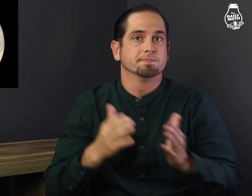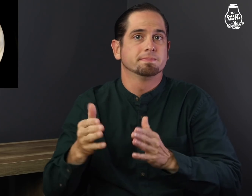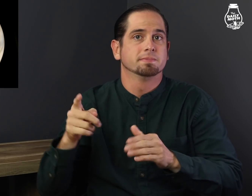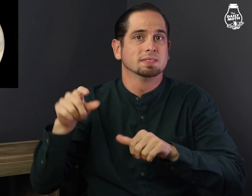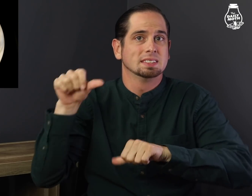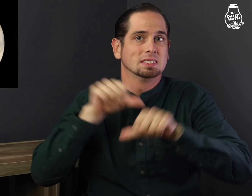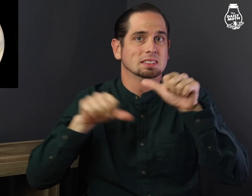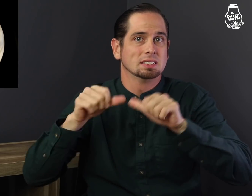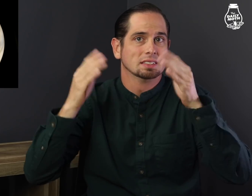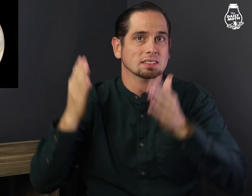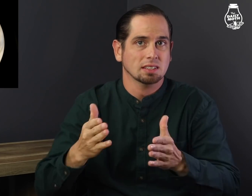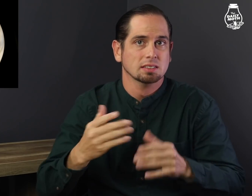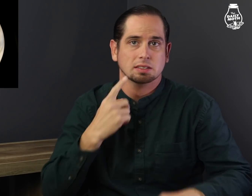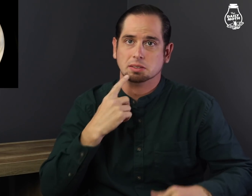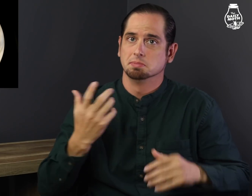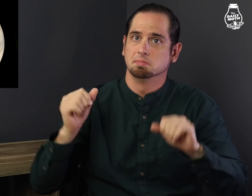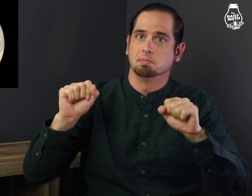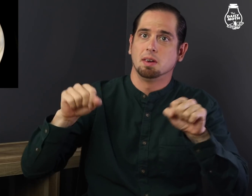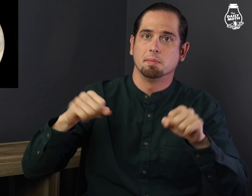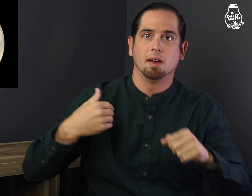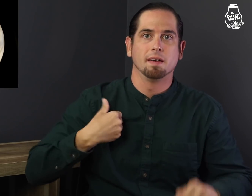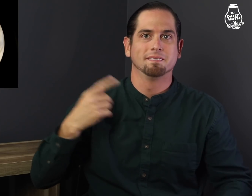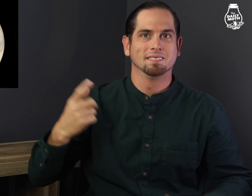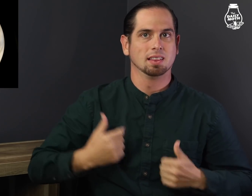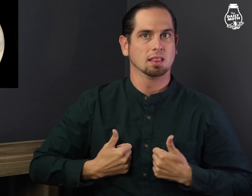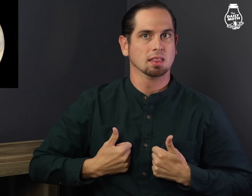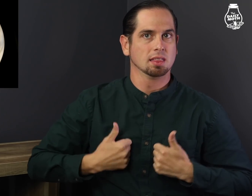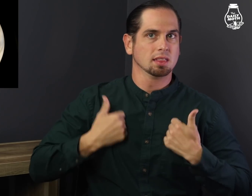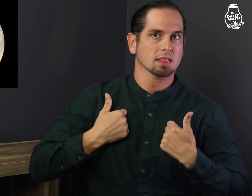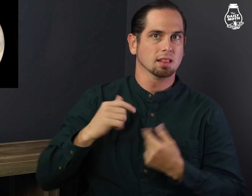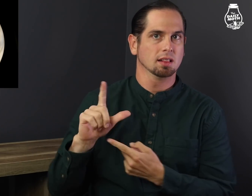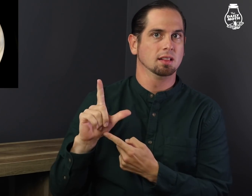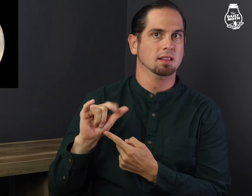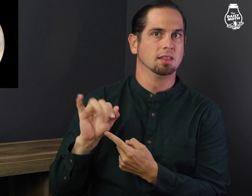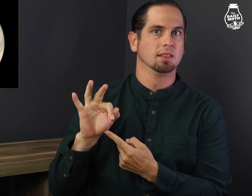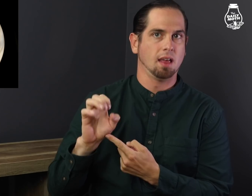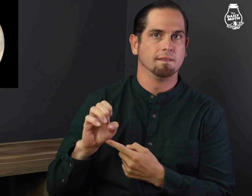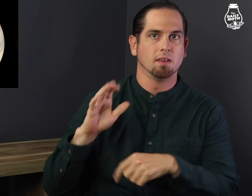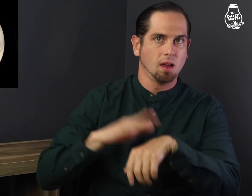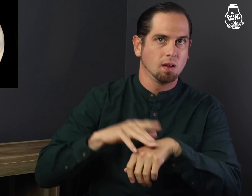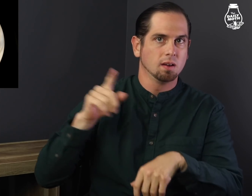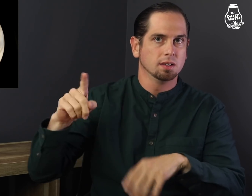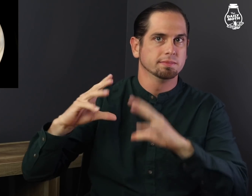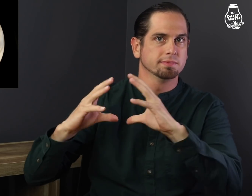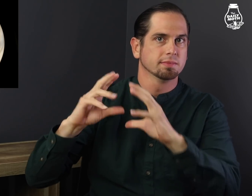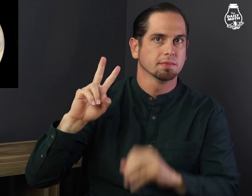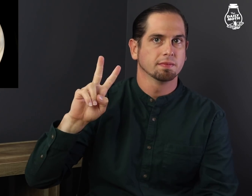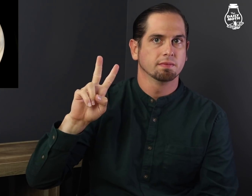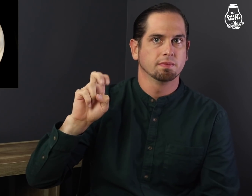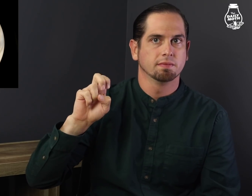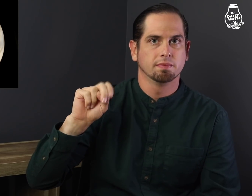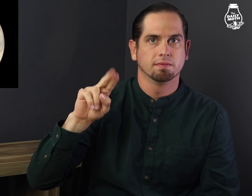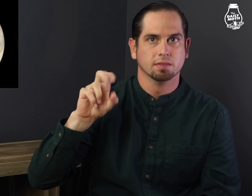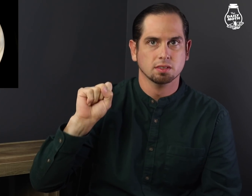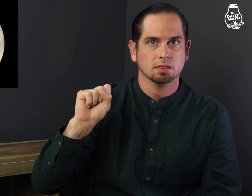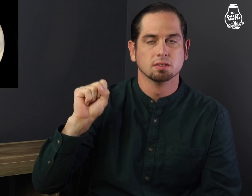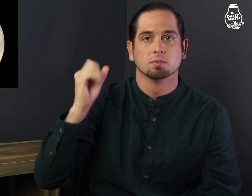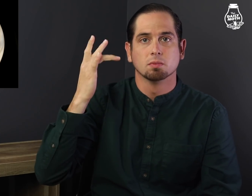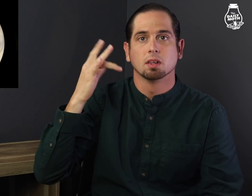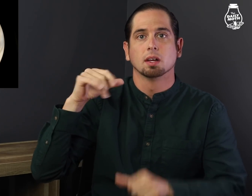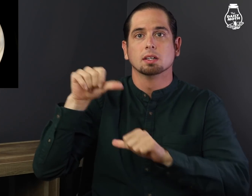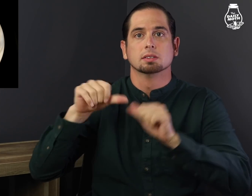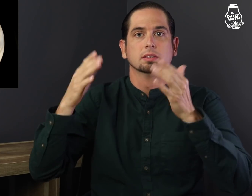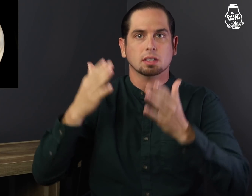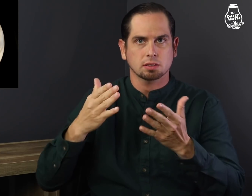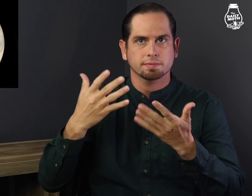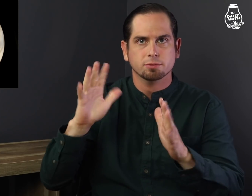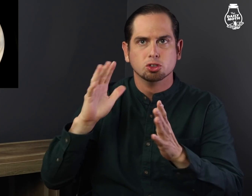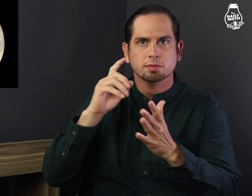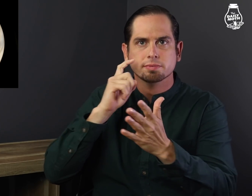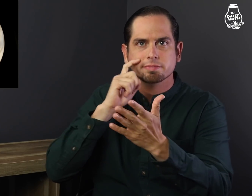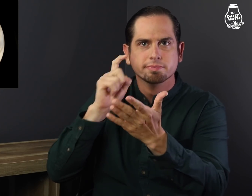Scientists say there may be life on Venus because they have